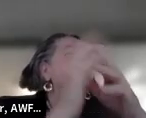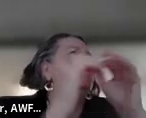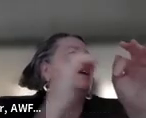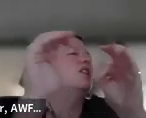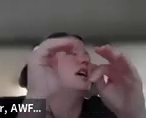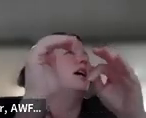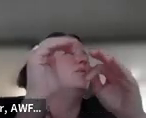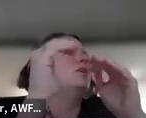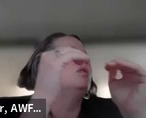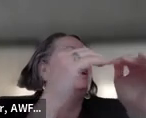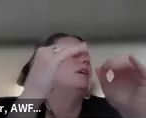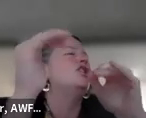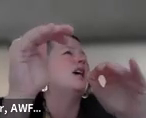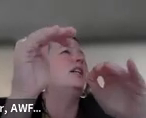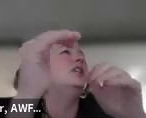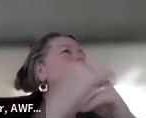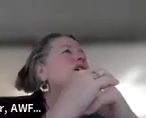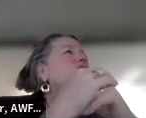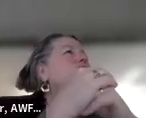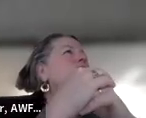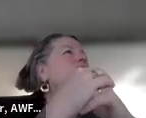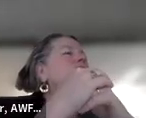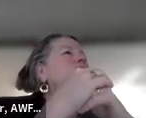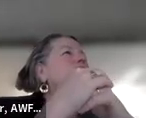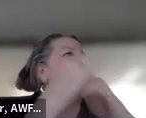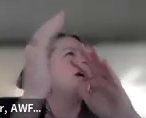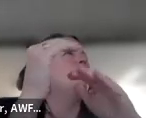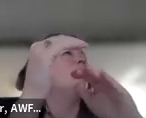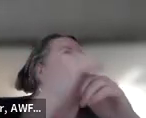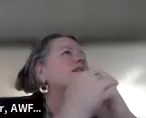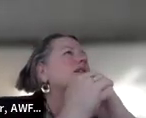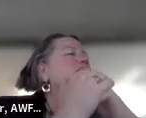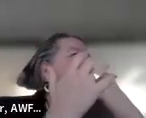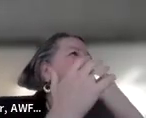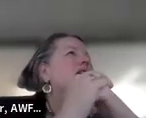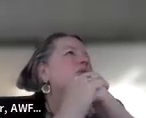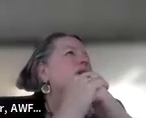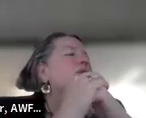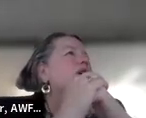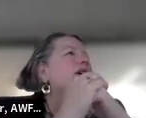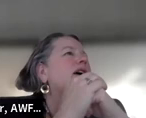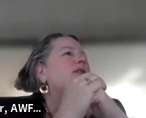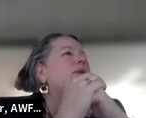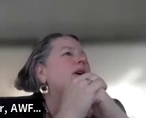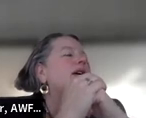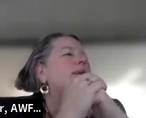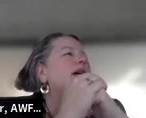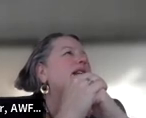We could recommend a challenge on what the pain point is. So we can work on that if you want.